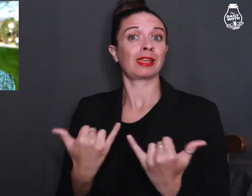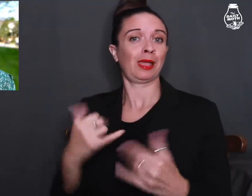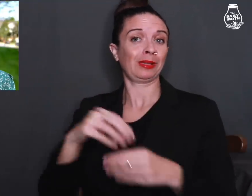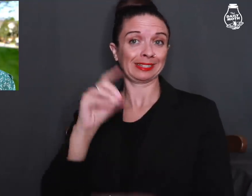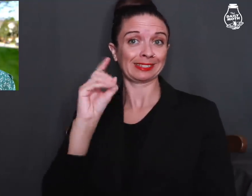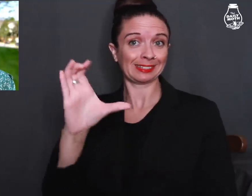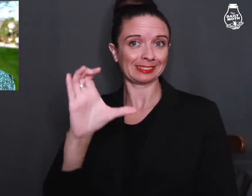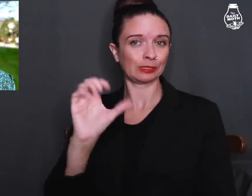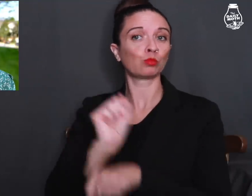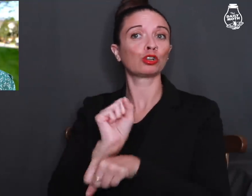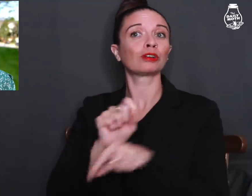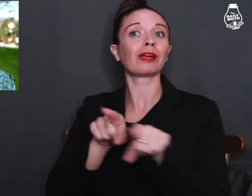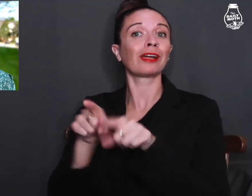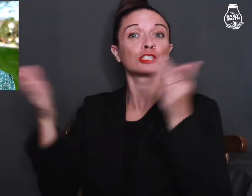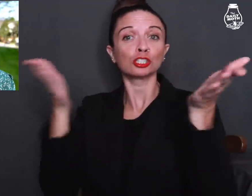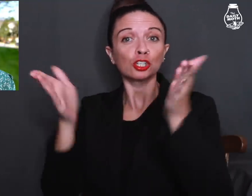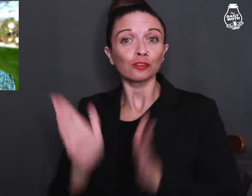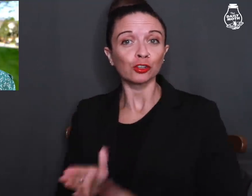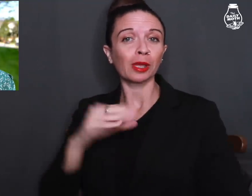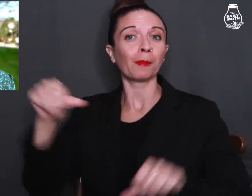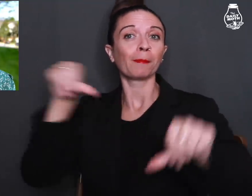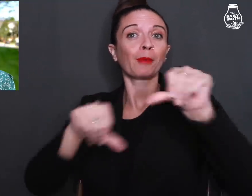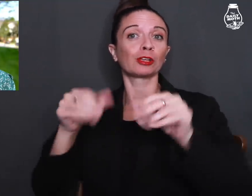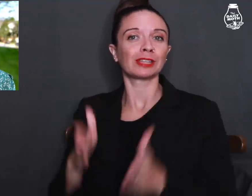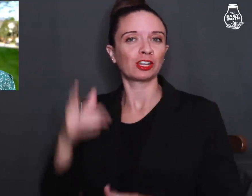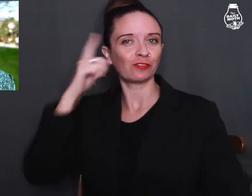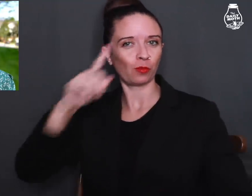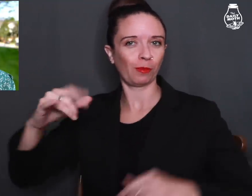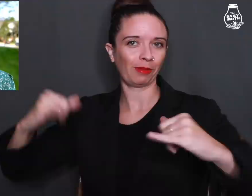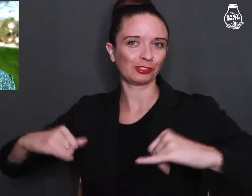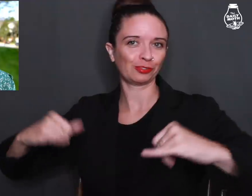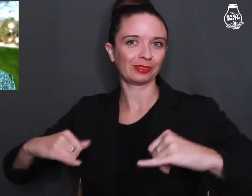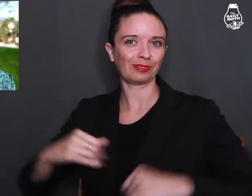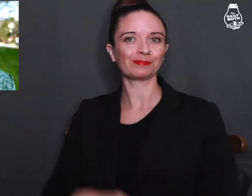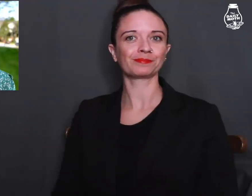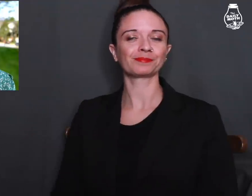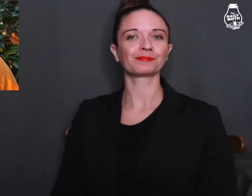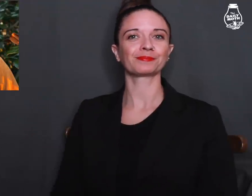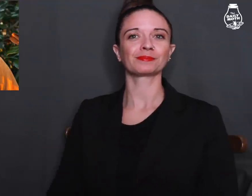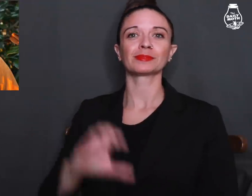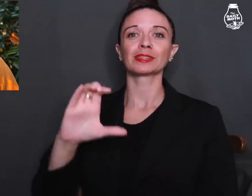She is now in DC working as a server and bartender for Mozzeria.